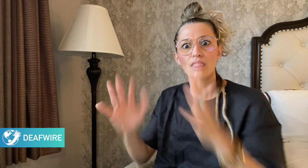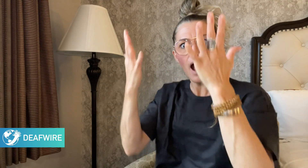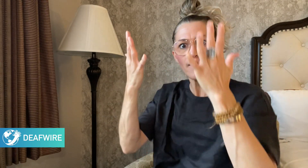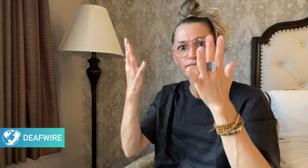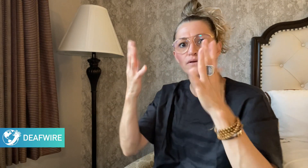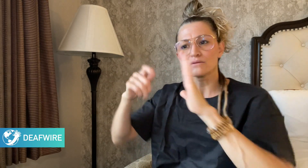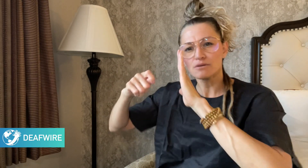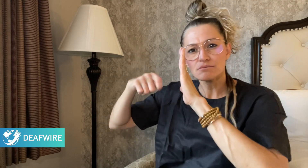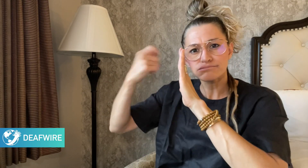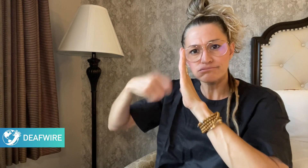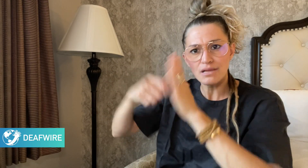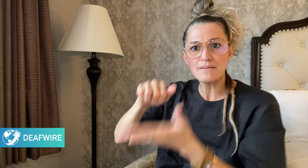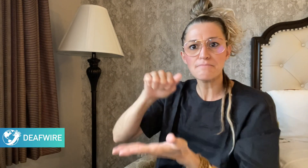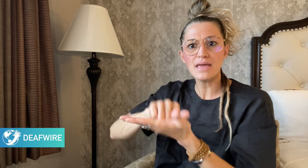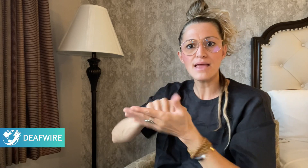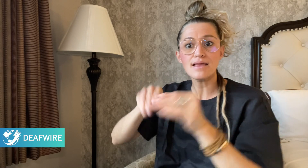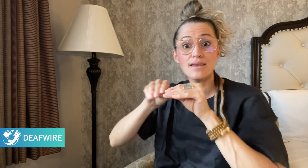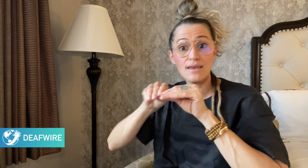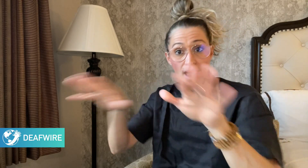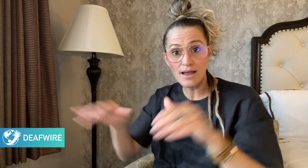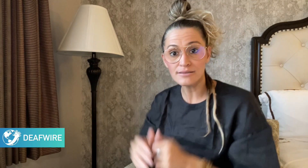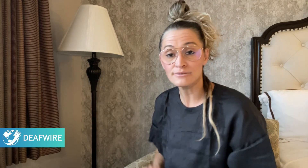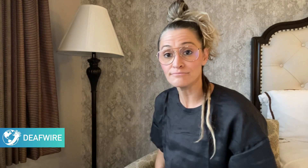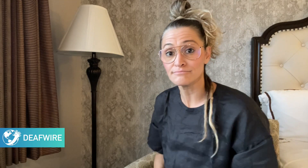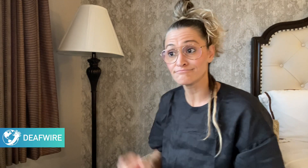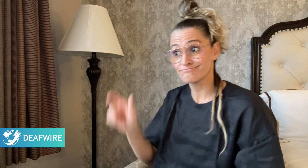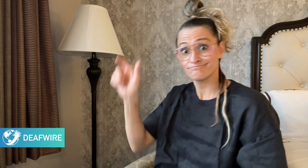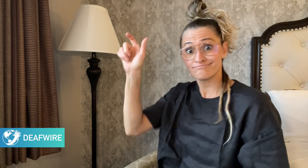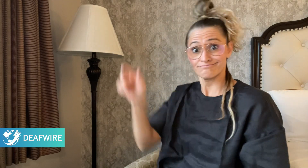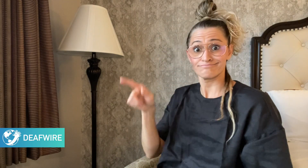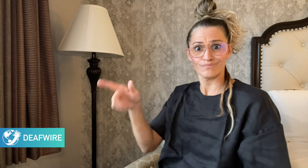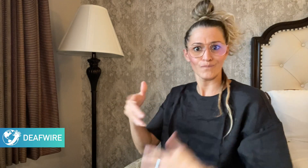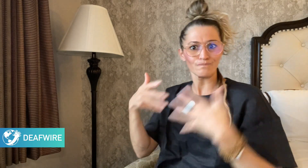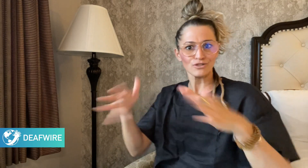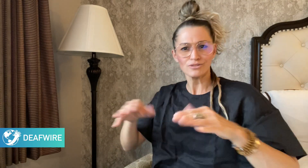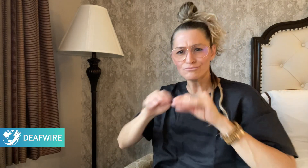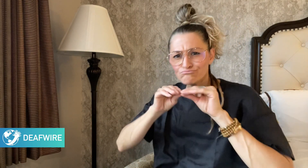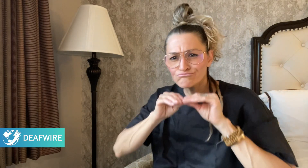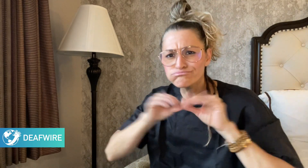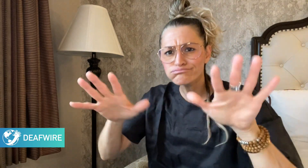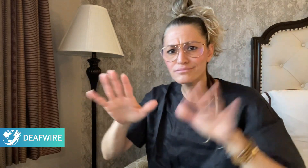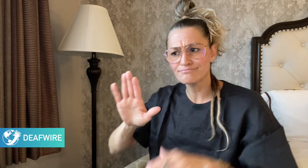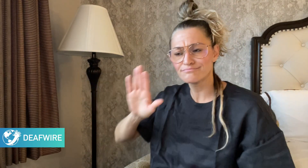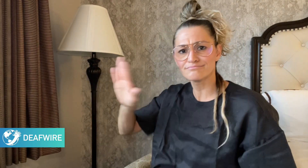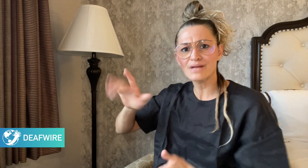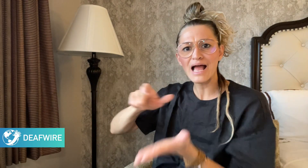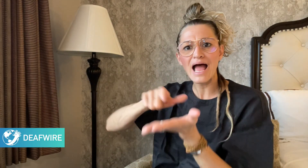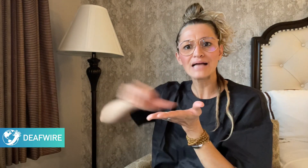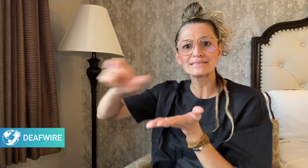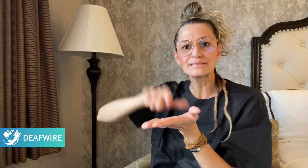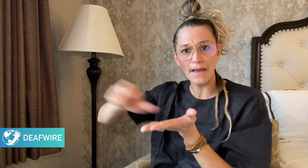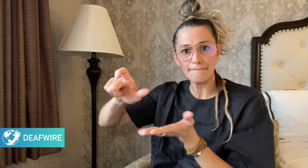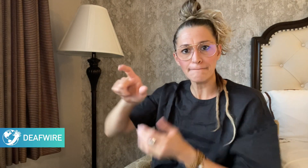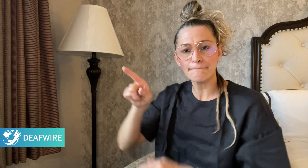Media. The actor posted on Instagram about her new